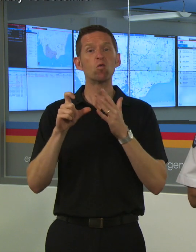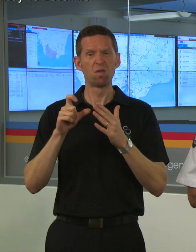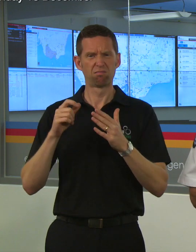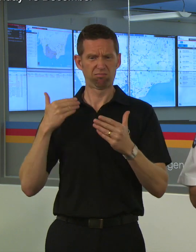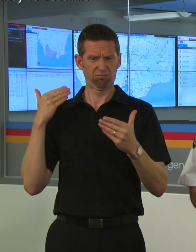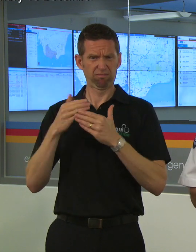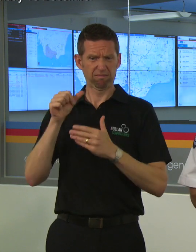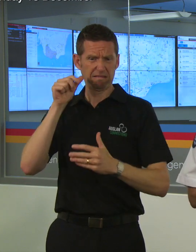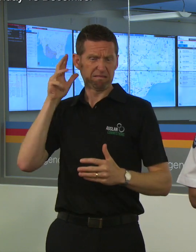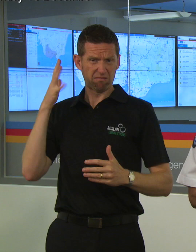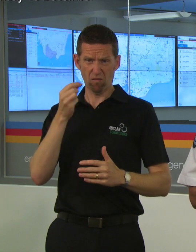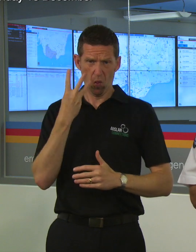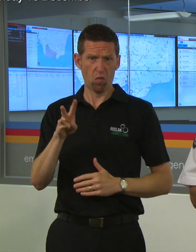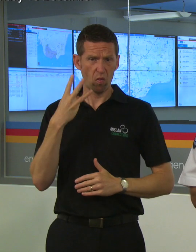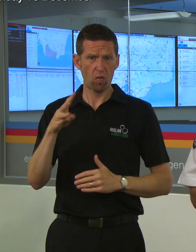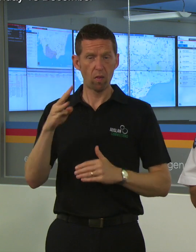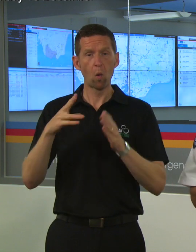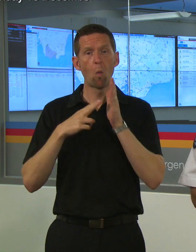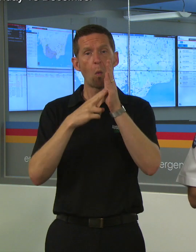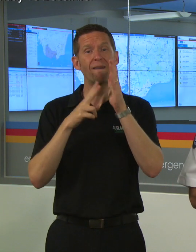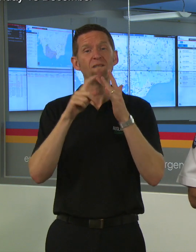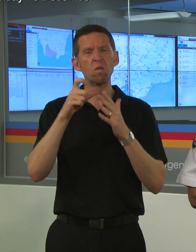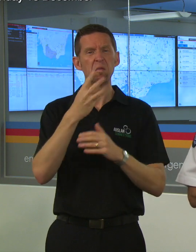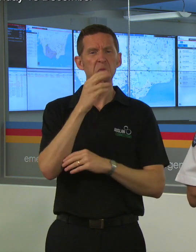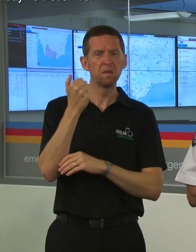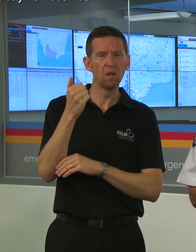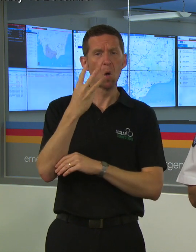particularly in the northern Victoria where it has been 36 37 degrees.